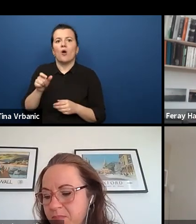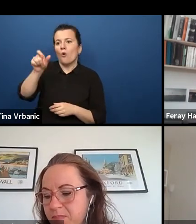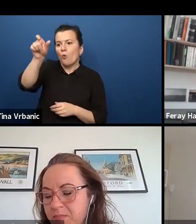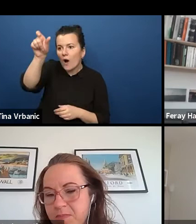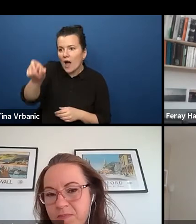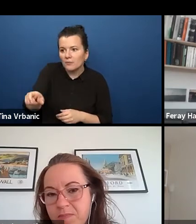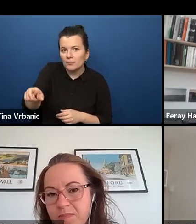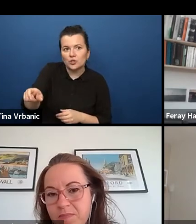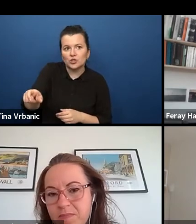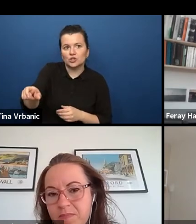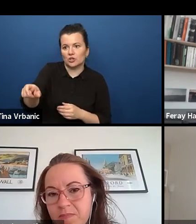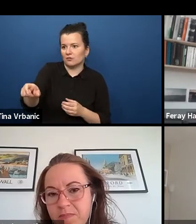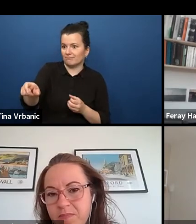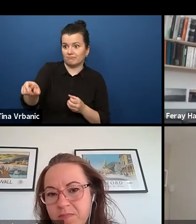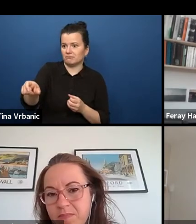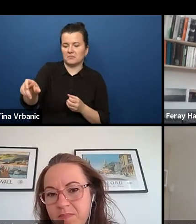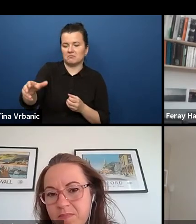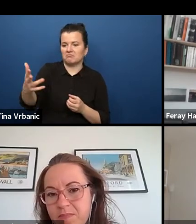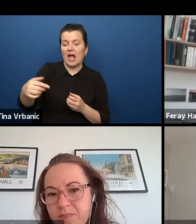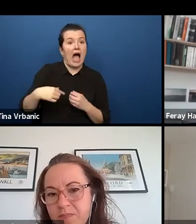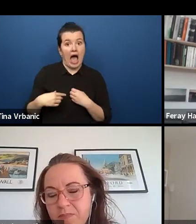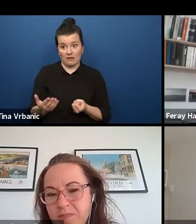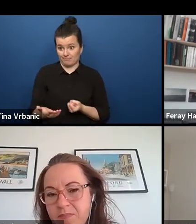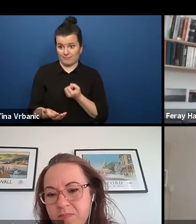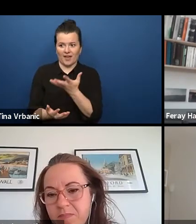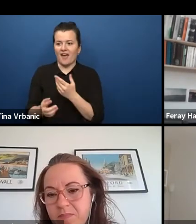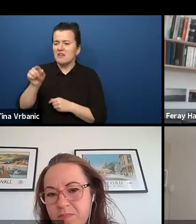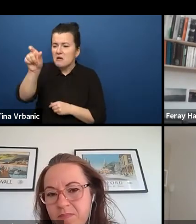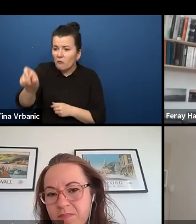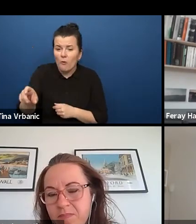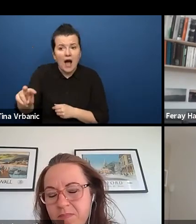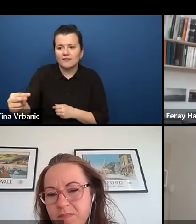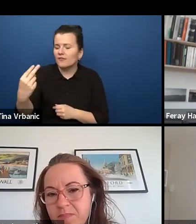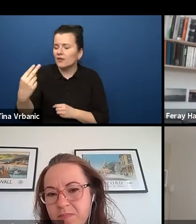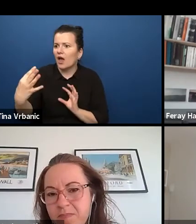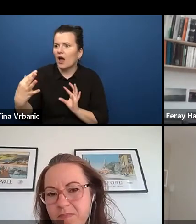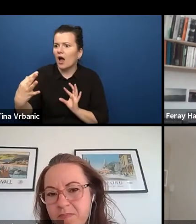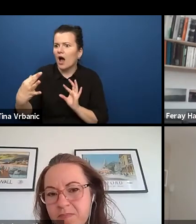listens to what I say and they feel understood.